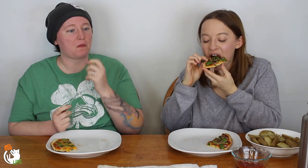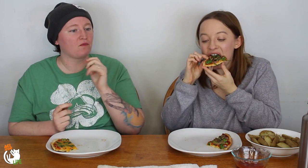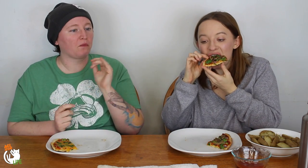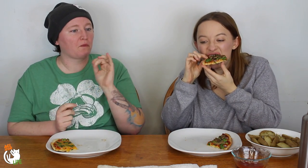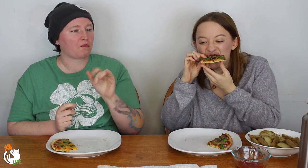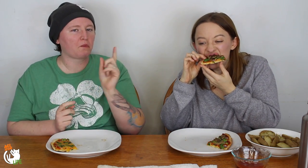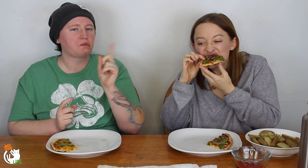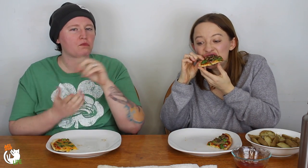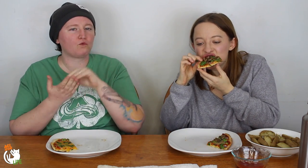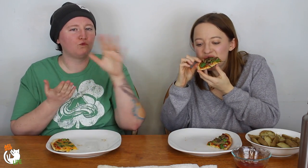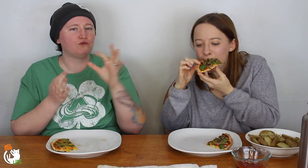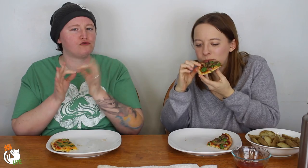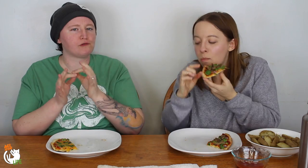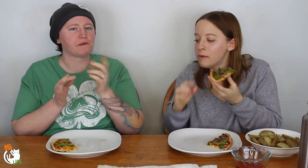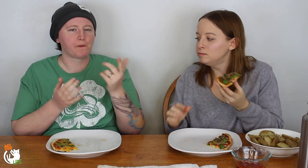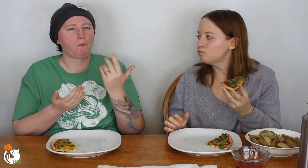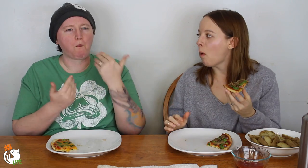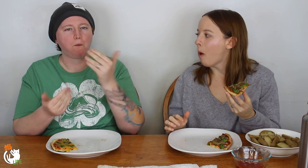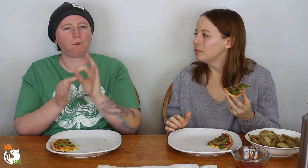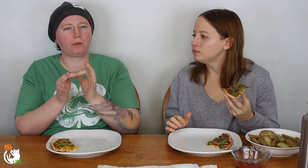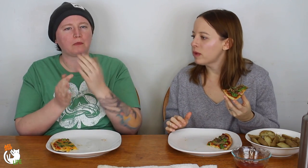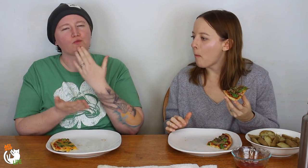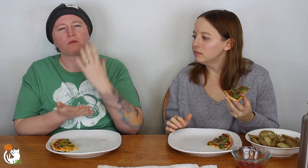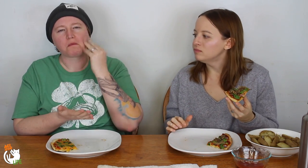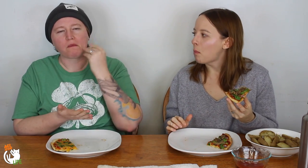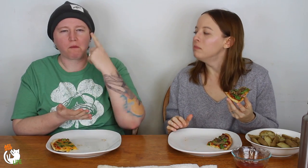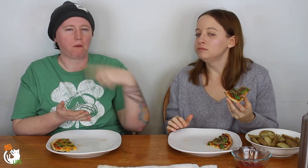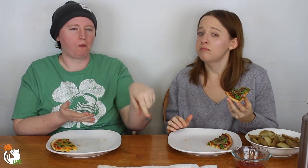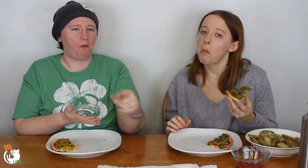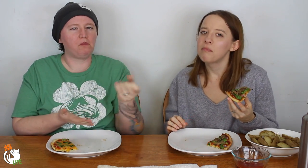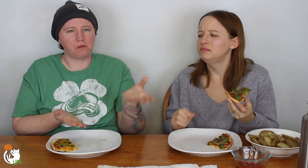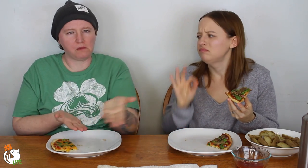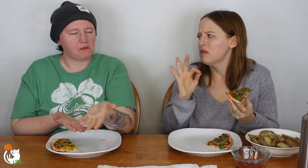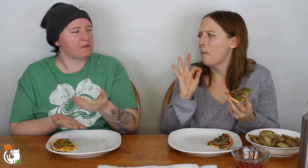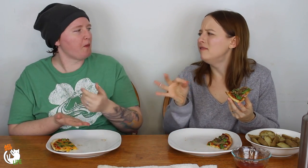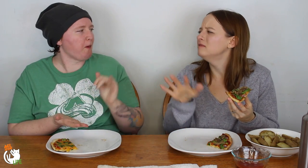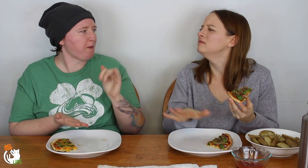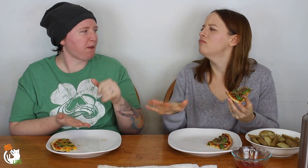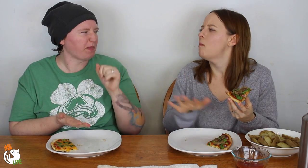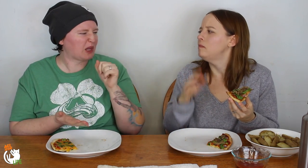They had the student interpreters in there, so it was a good experience for them to do that.